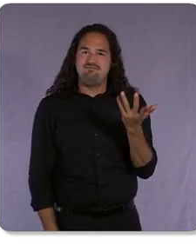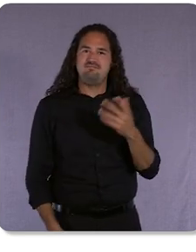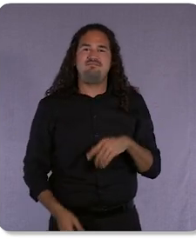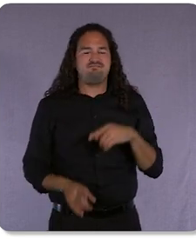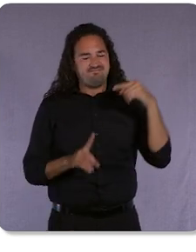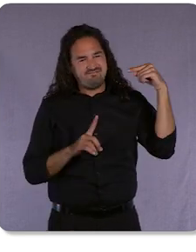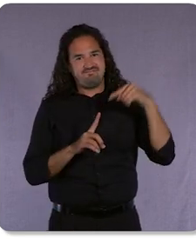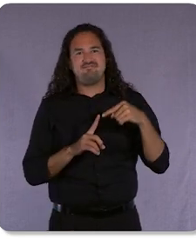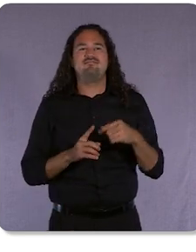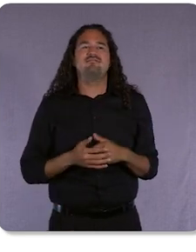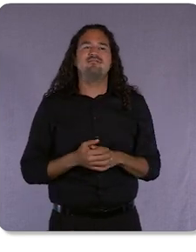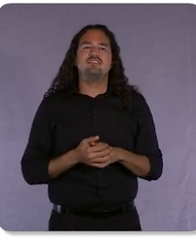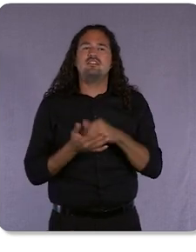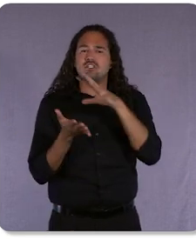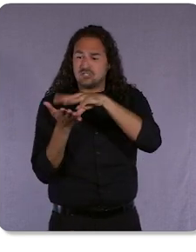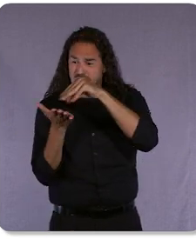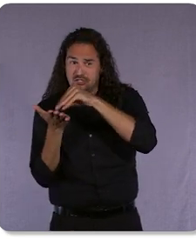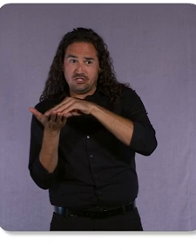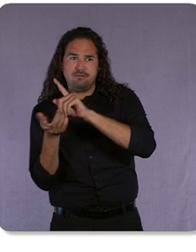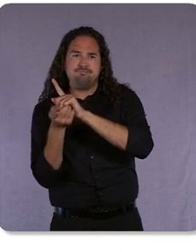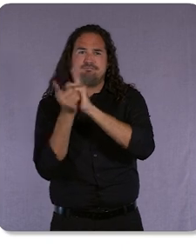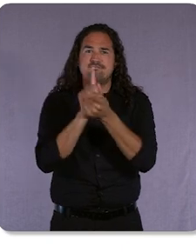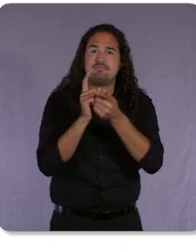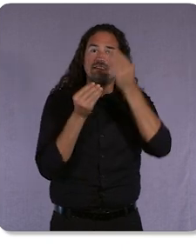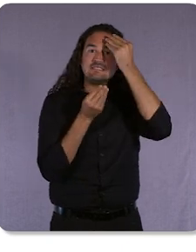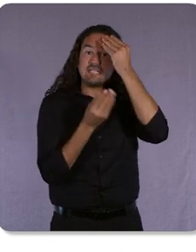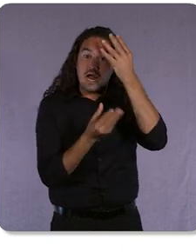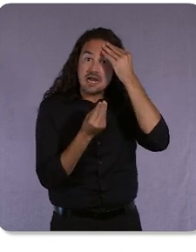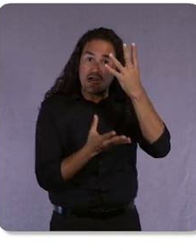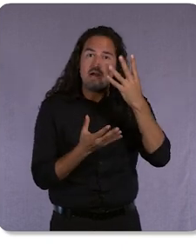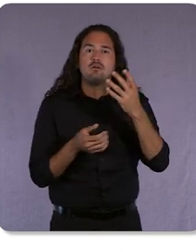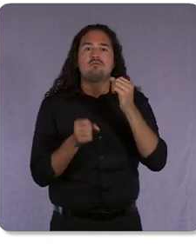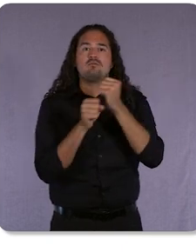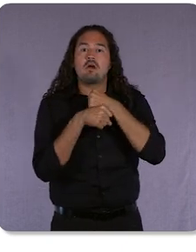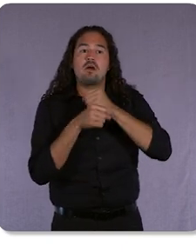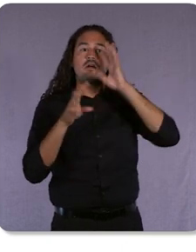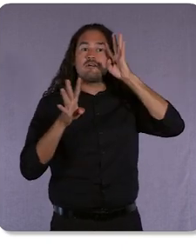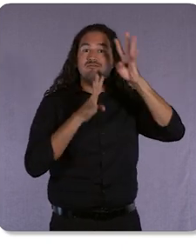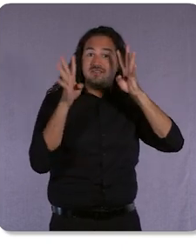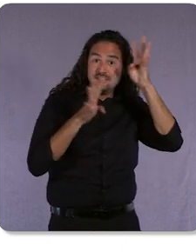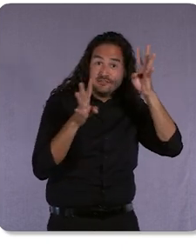innovations that create results, build resilience, and get your business ready for the future.